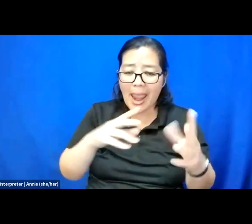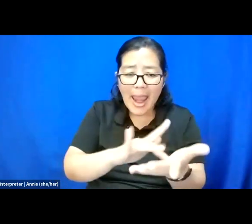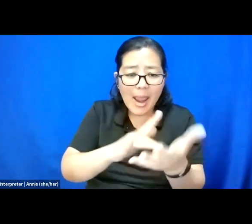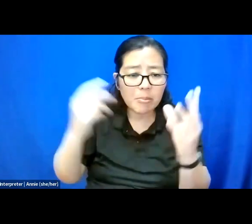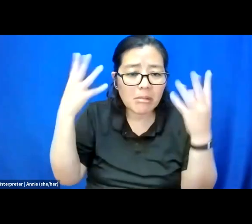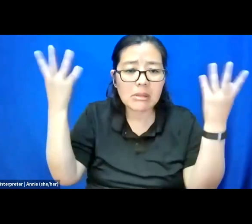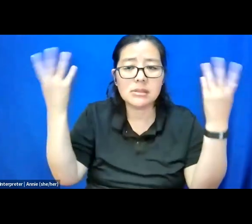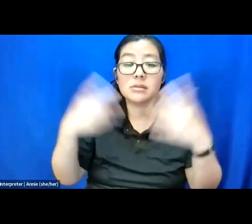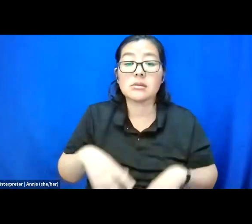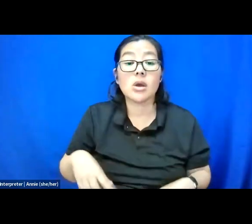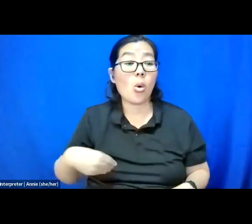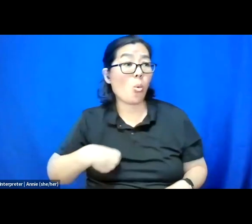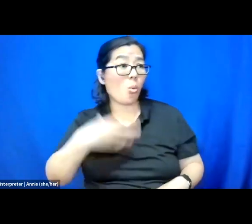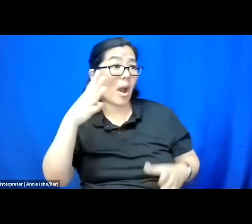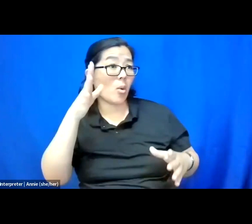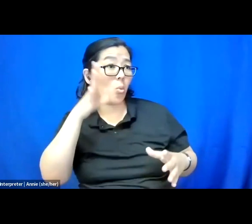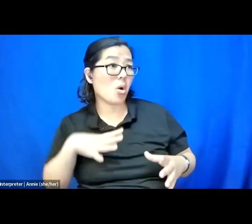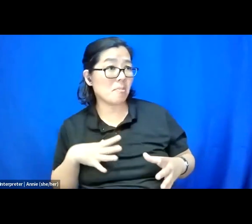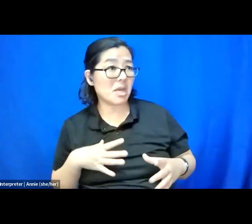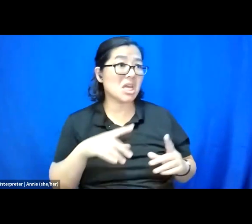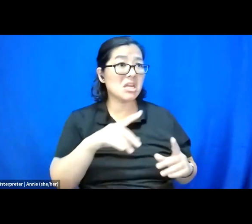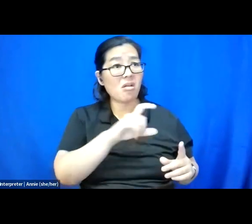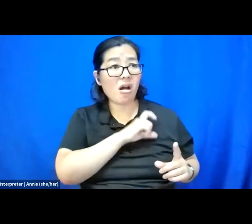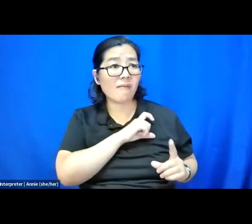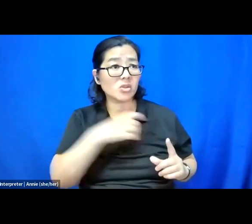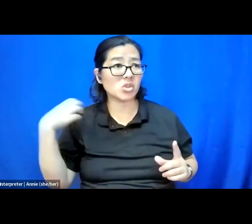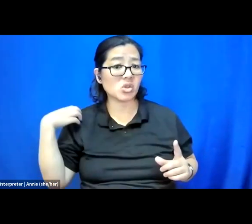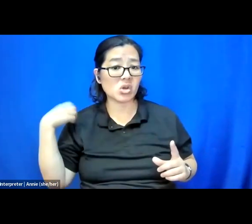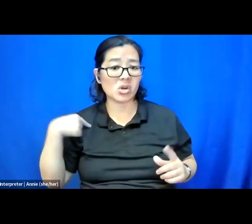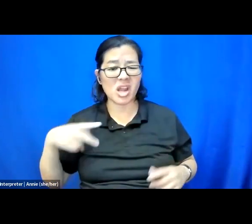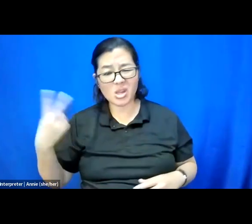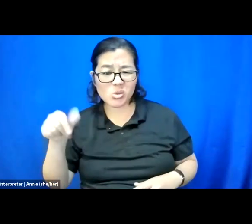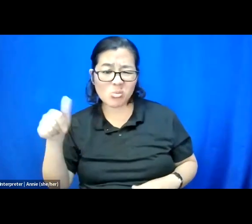and two other male pigs whom I could tell, yeah, they fed on this situation.